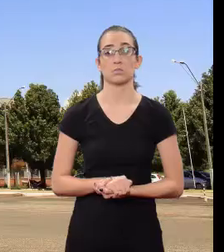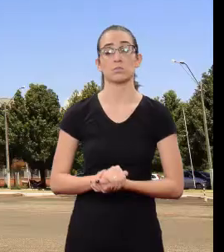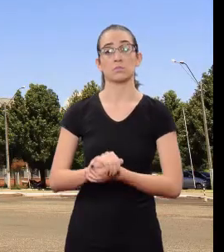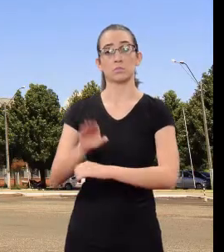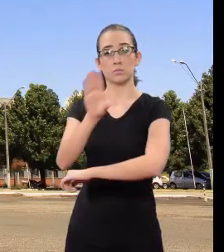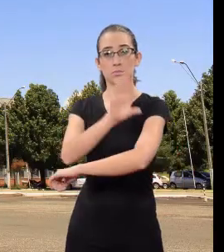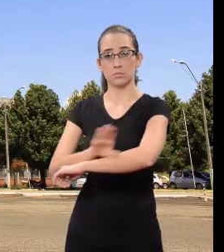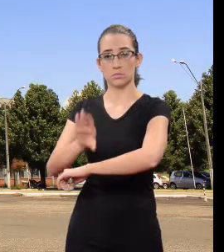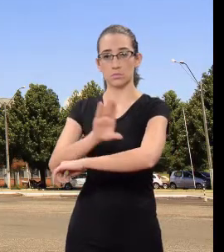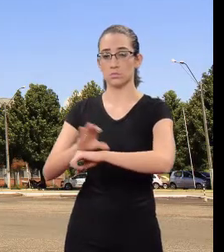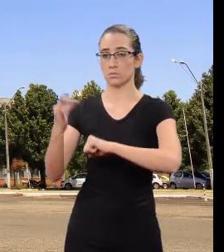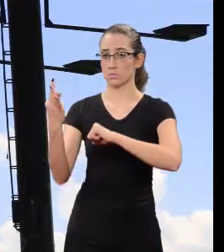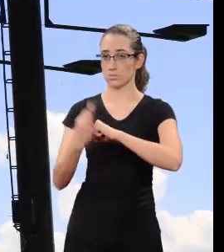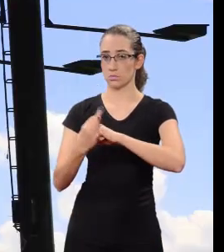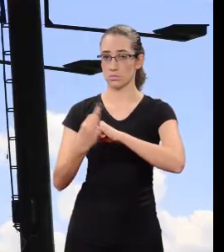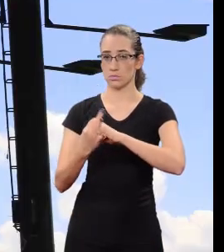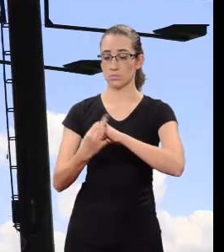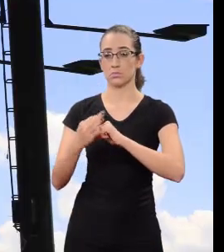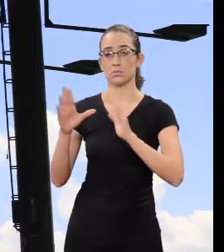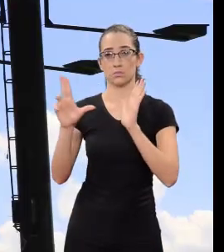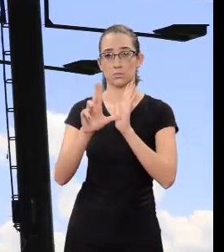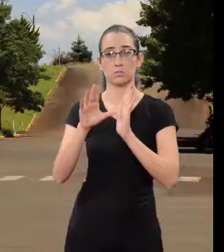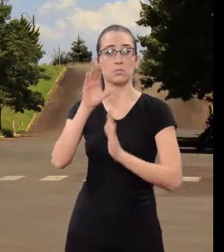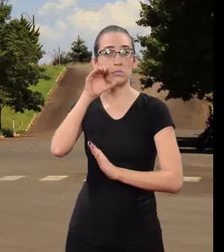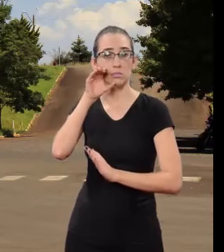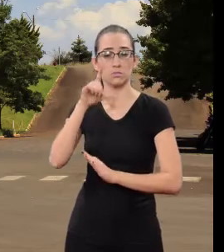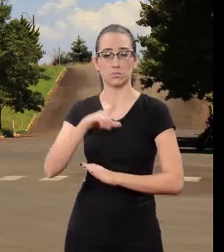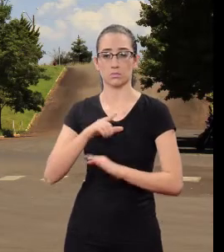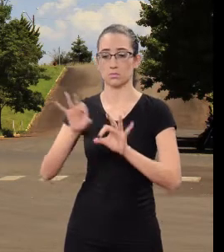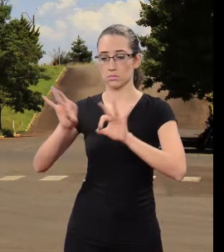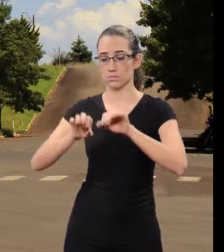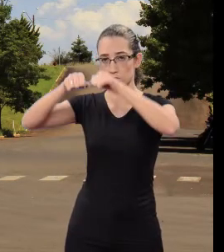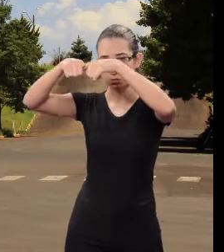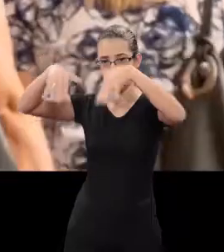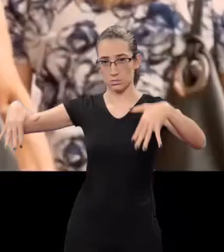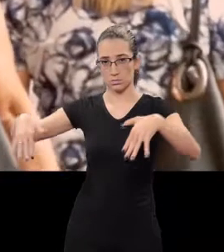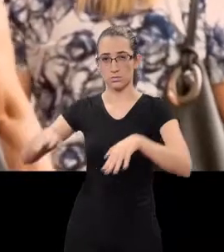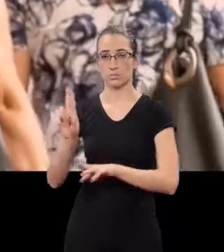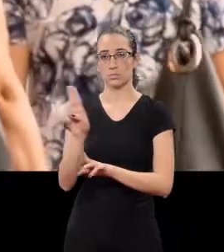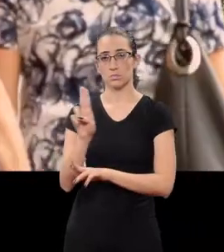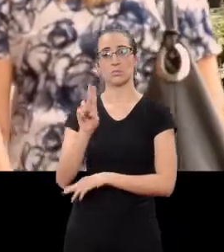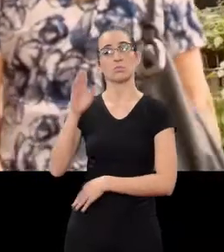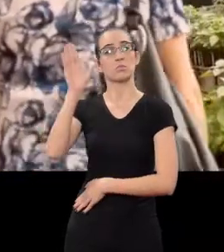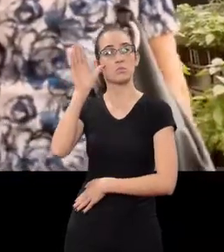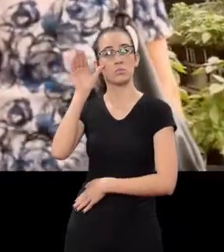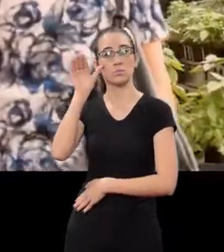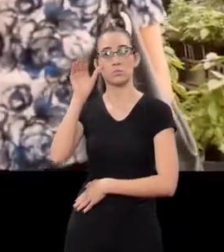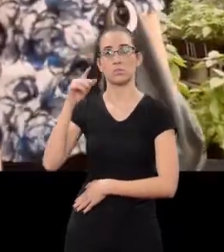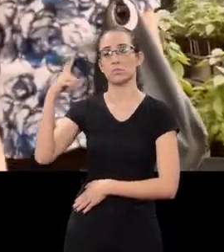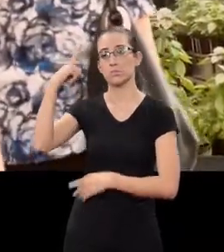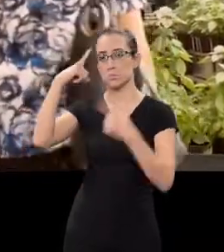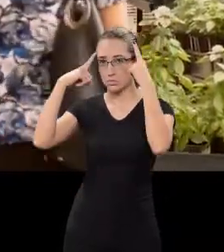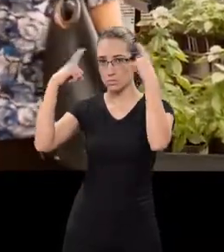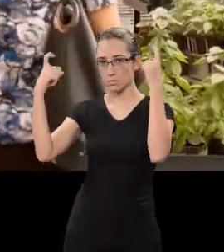The Undergraduate Course of Law at ULBRA Carazinho has an Extension Project called Observatory of Violence and Human Rights.